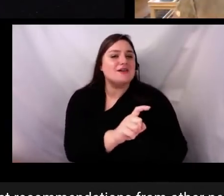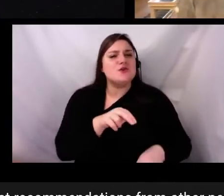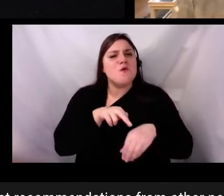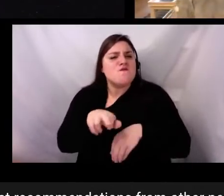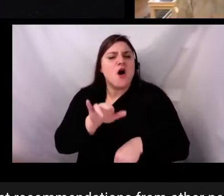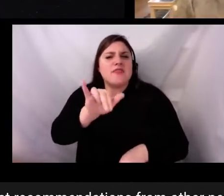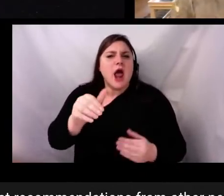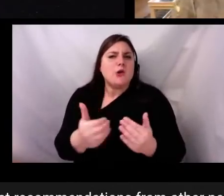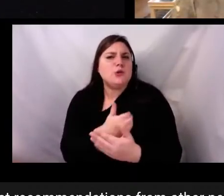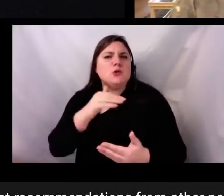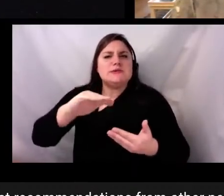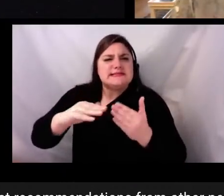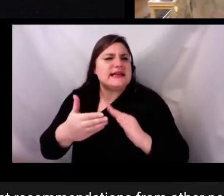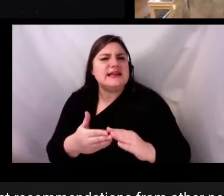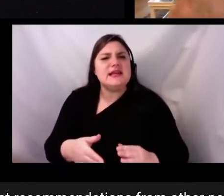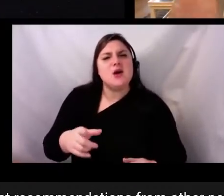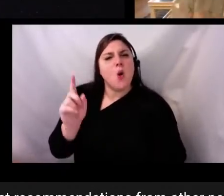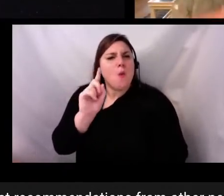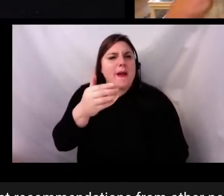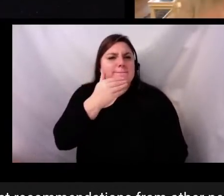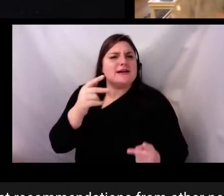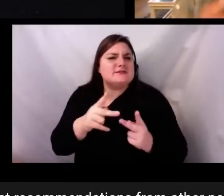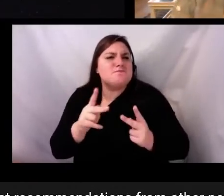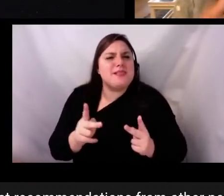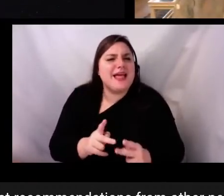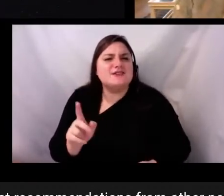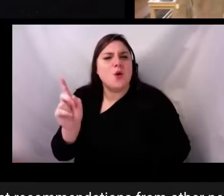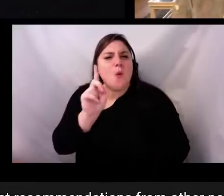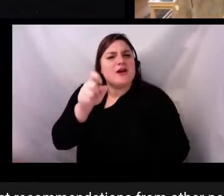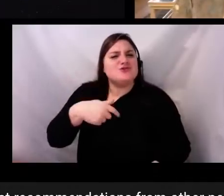We could just Google it, but we want someone to vouch for the experiences